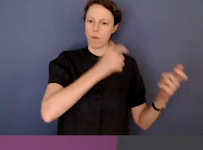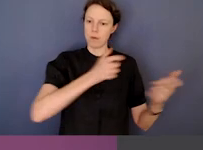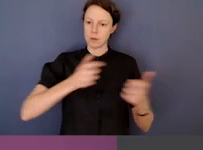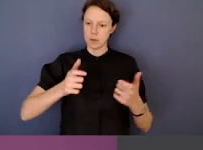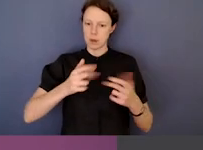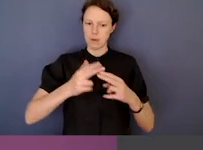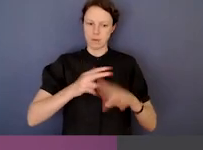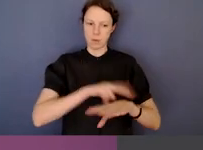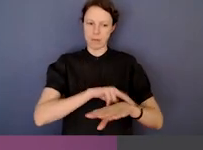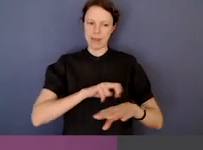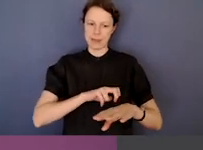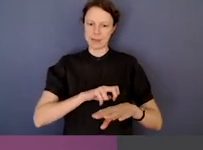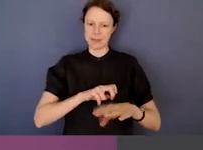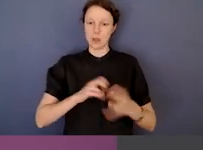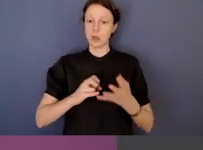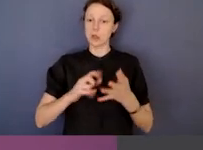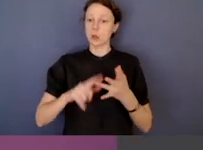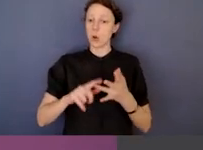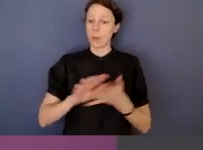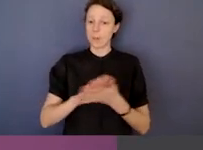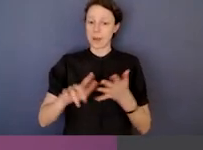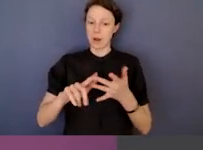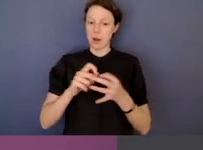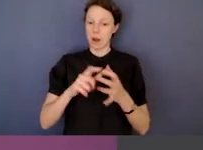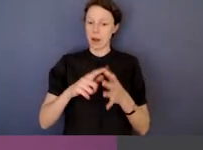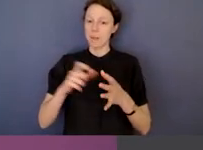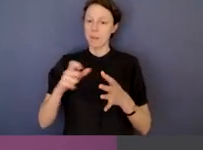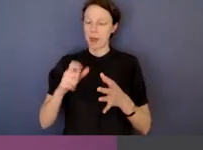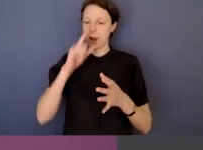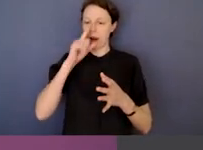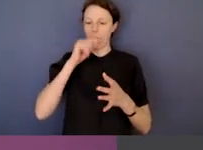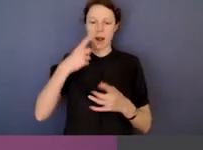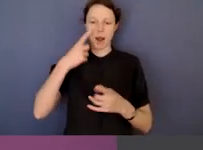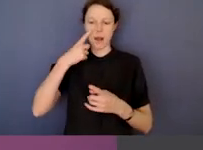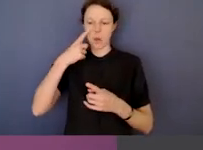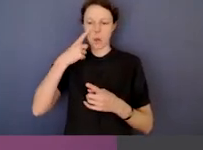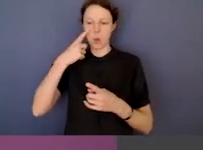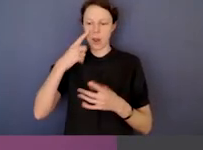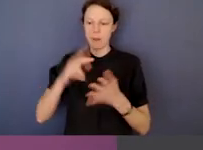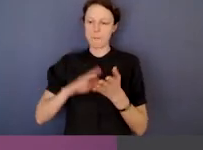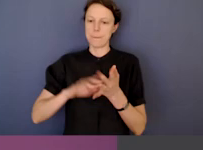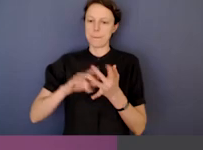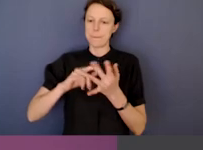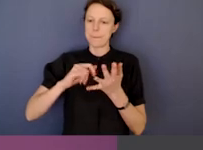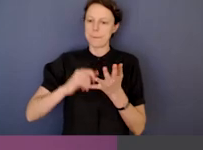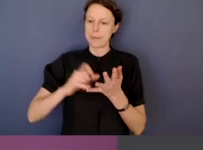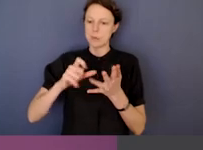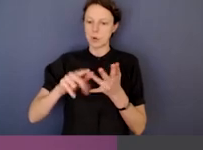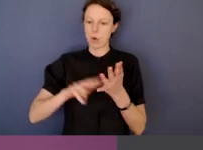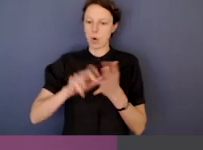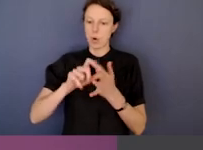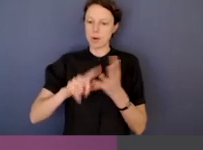And so in relation to police, we move into that misconduct part of the spectrum and we can look at conduct, for example,